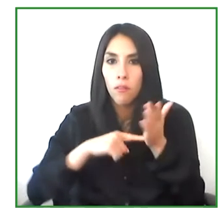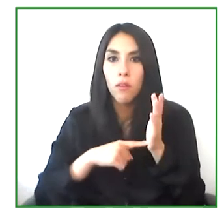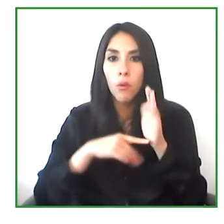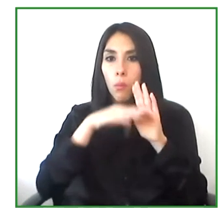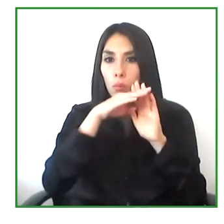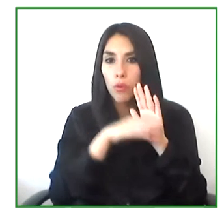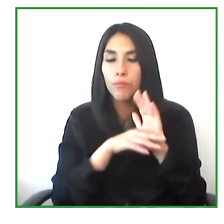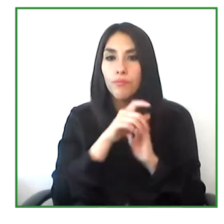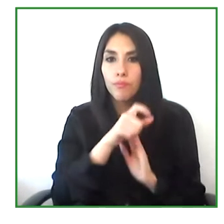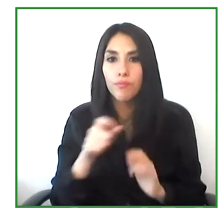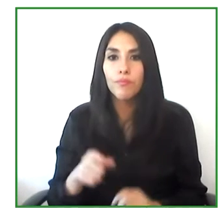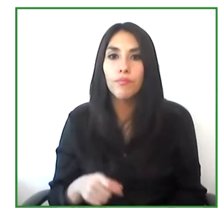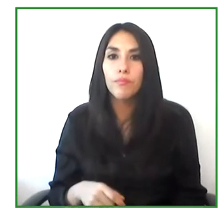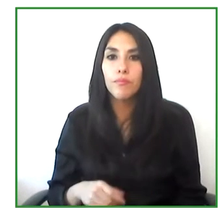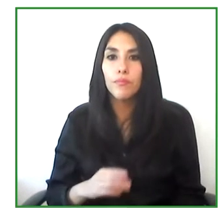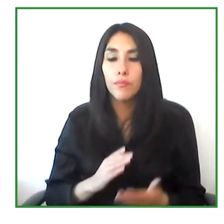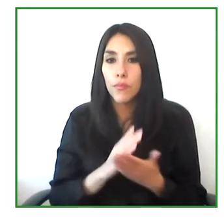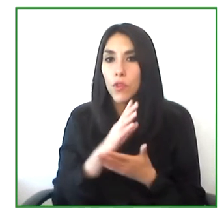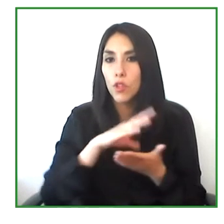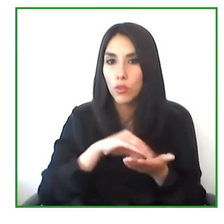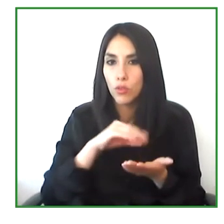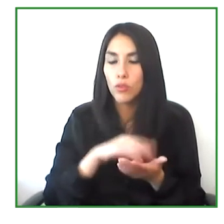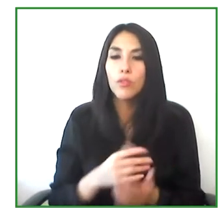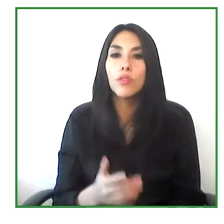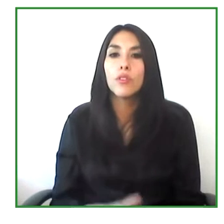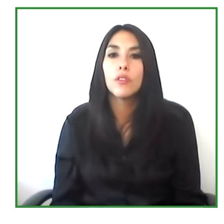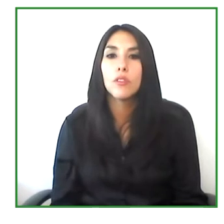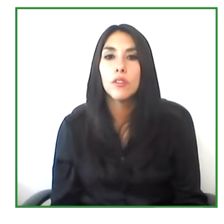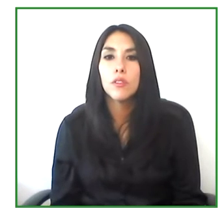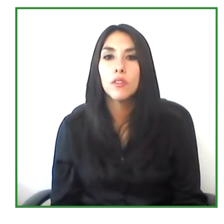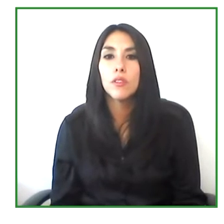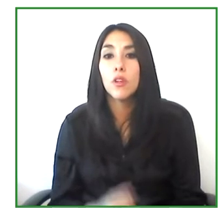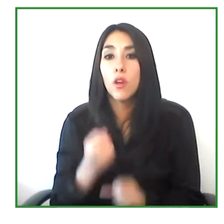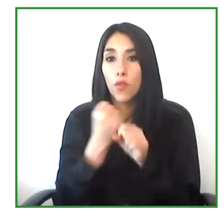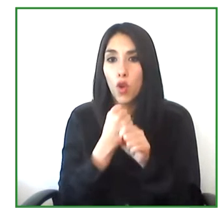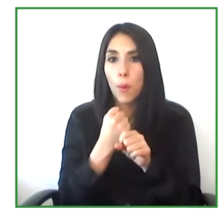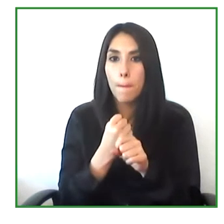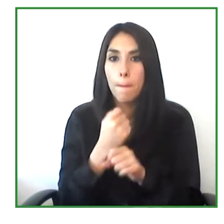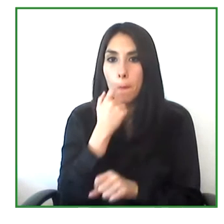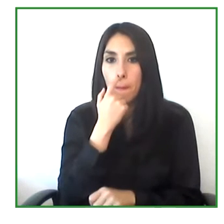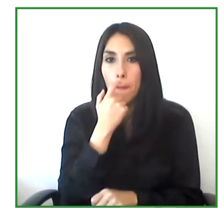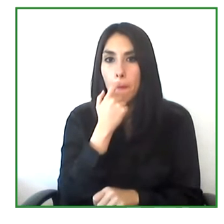to train themselves for their educational and labor world.